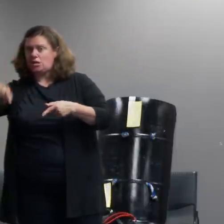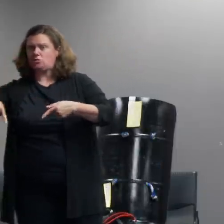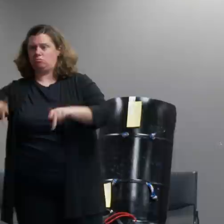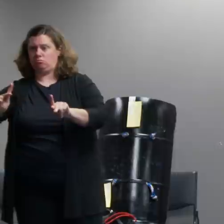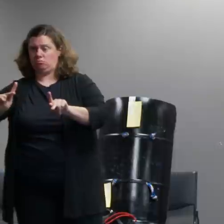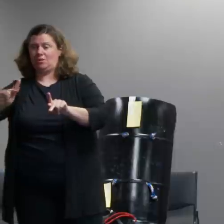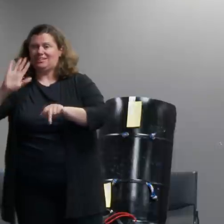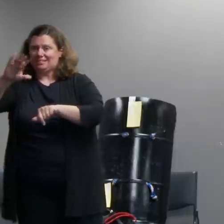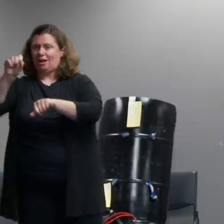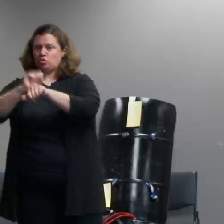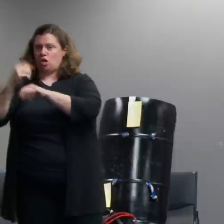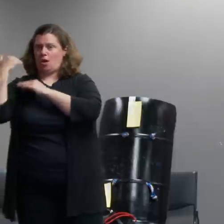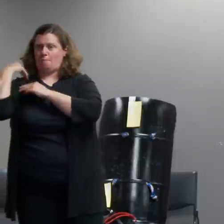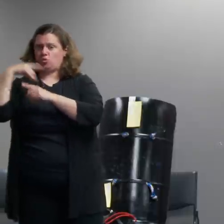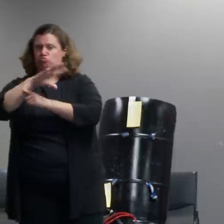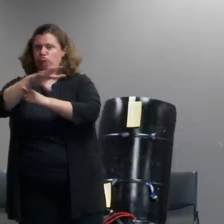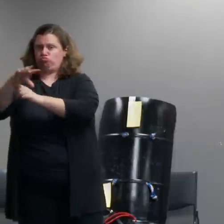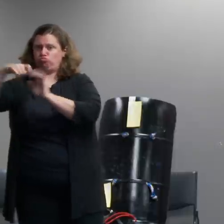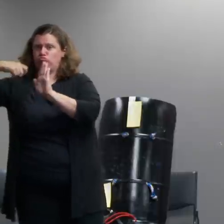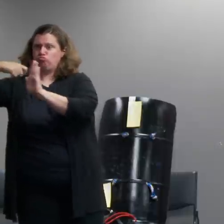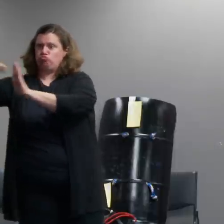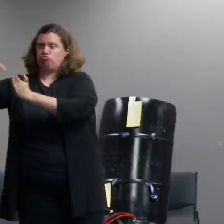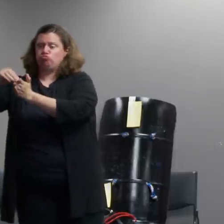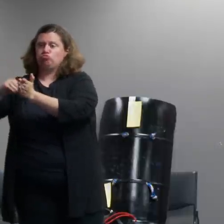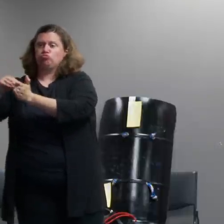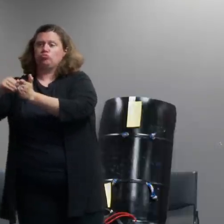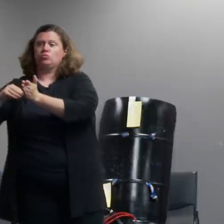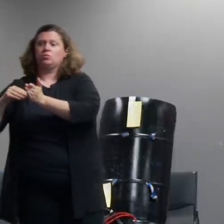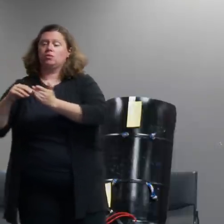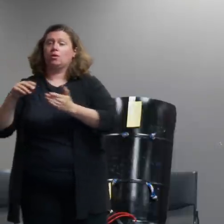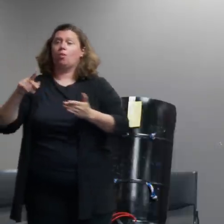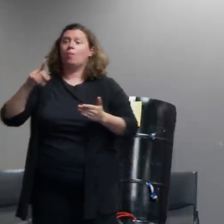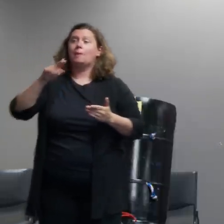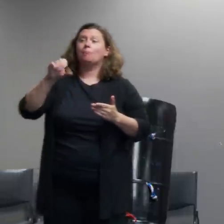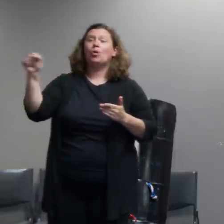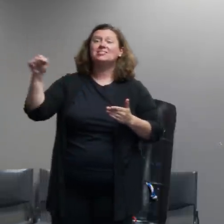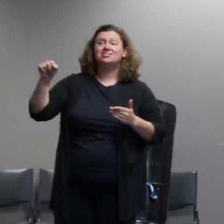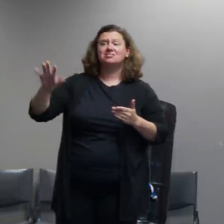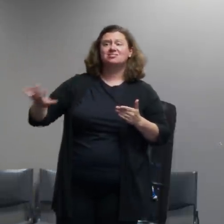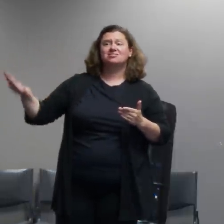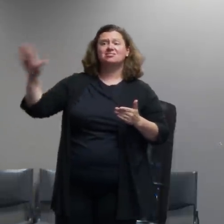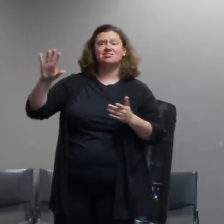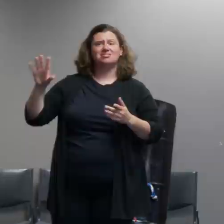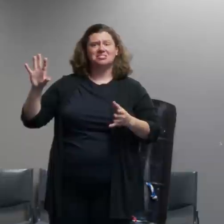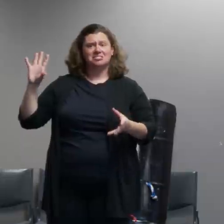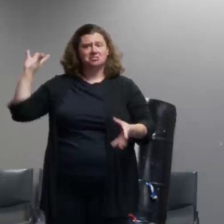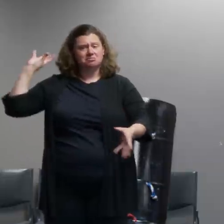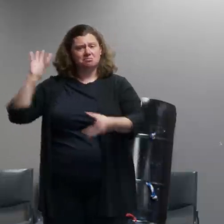now members of the press in general up until the the most recent